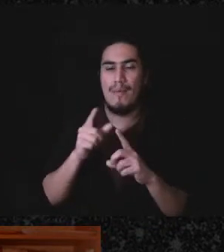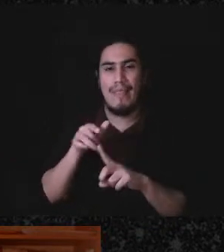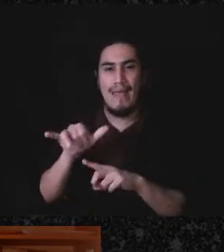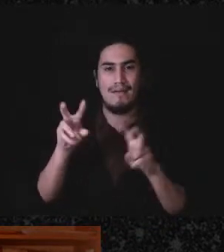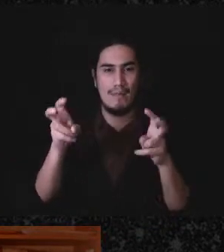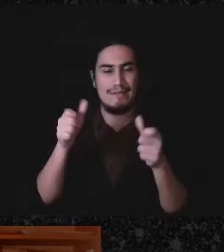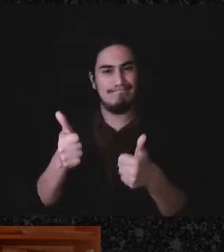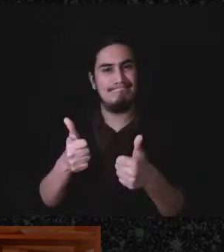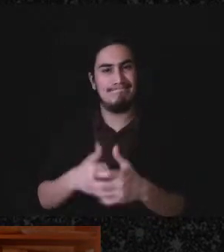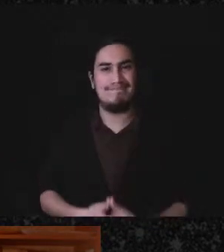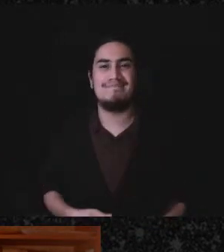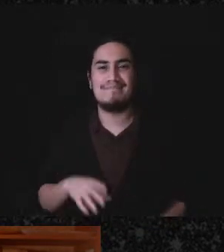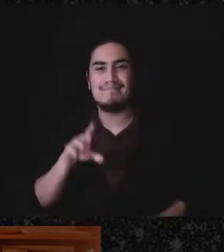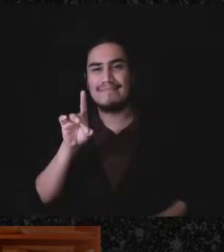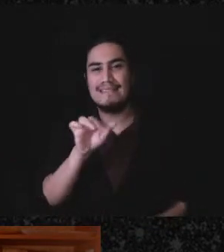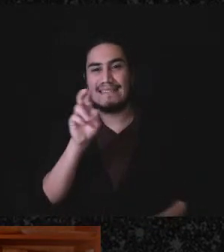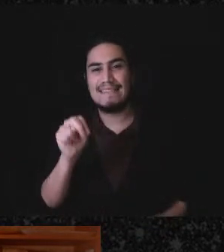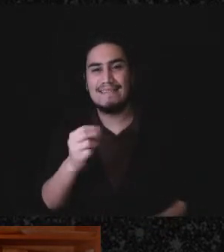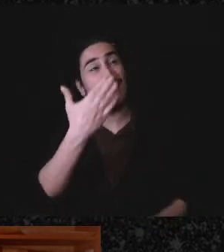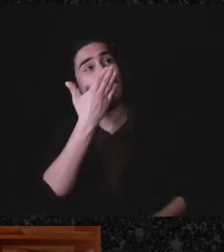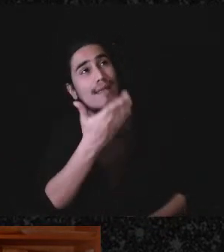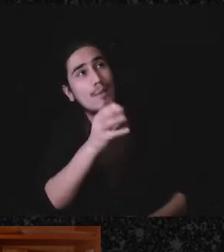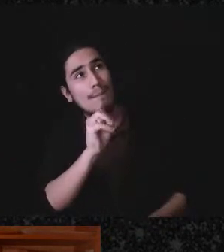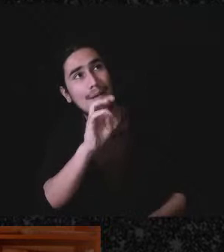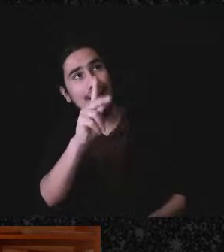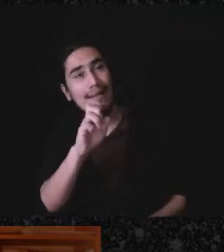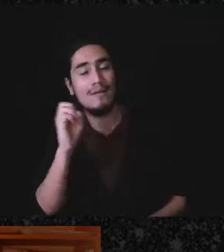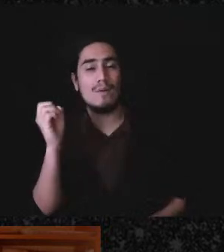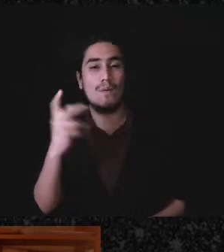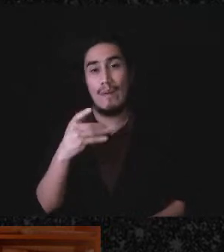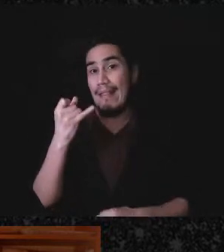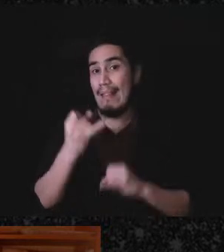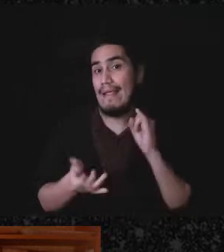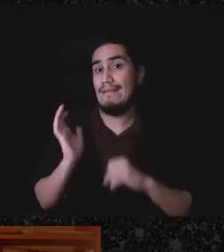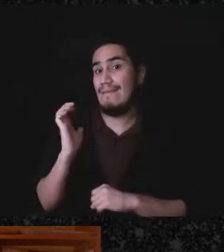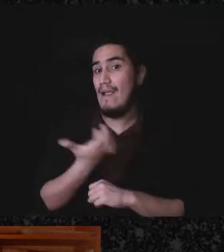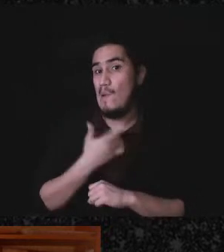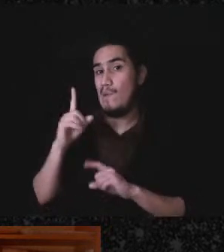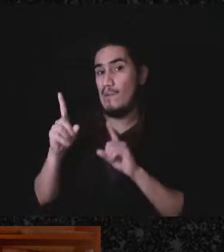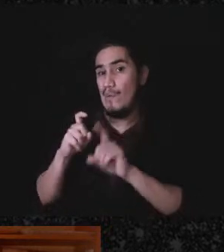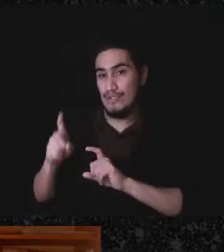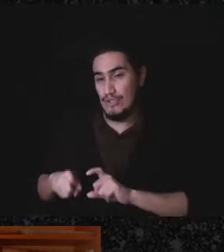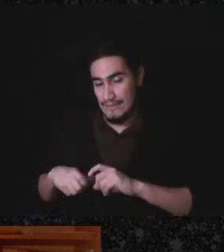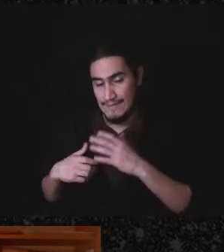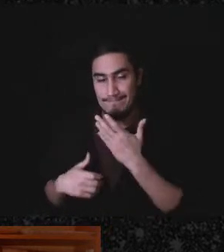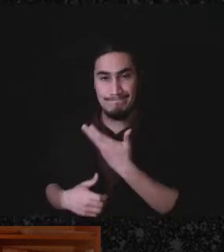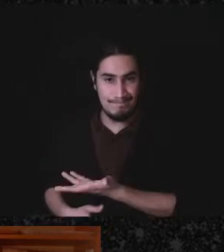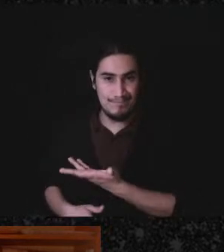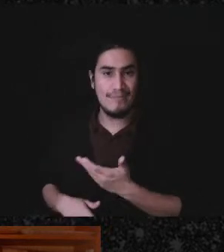Thanks Mike. Okay, the last of our questions - our pre-planned questions: how can a mutual